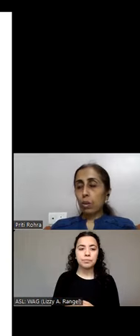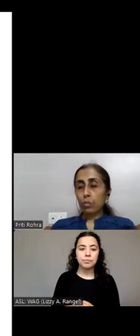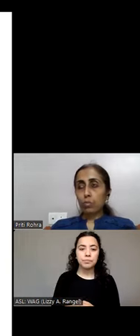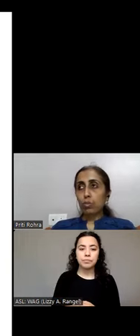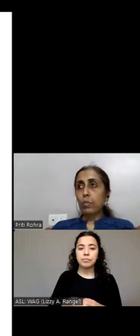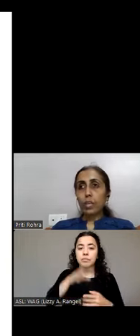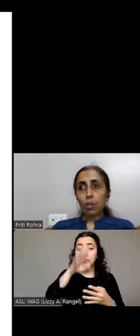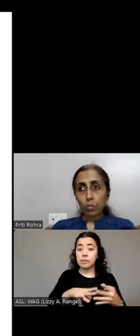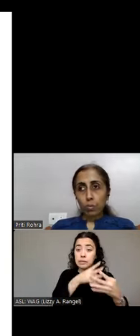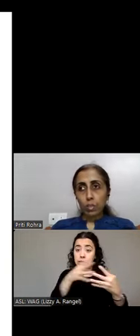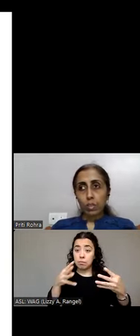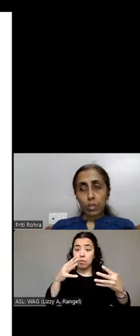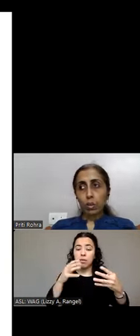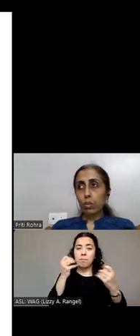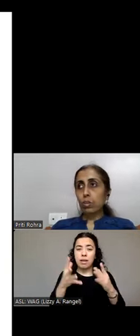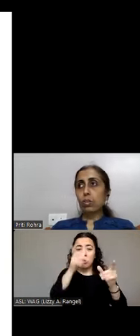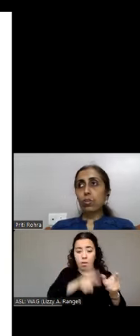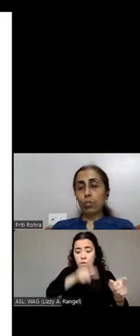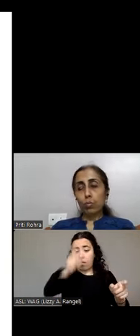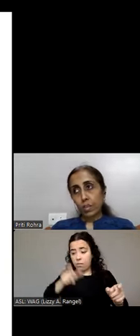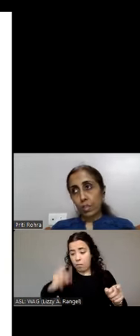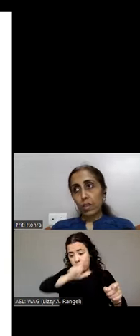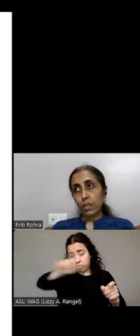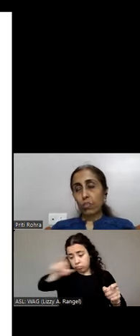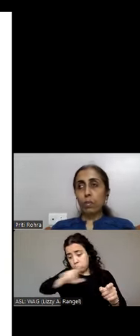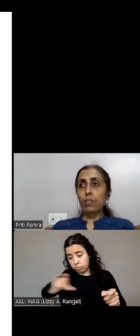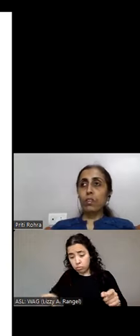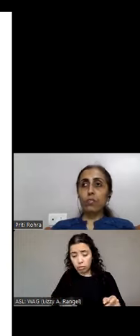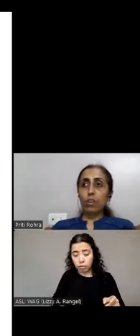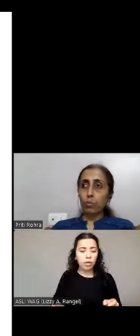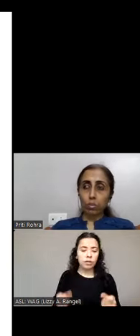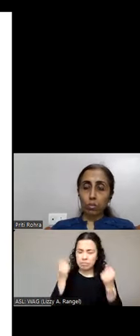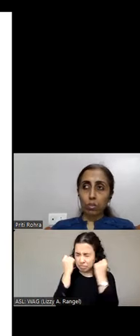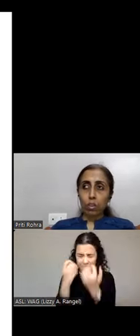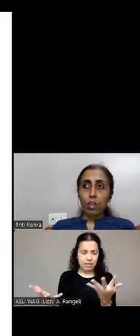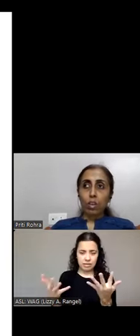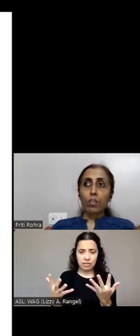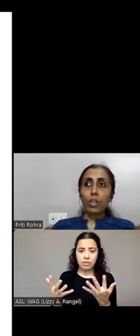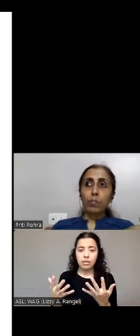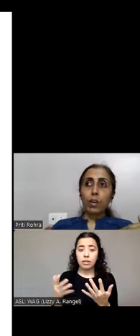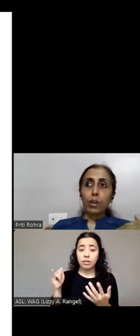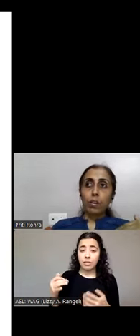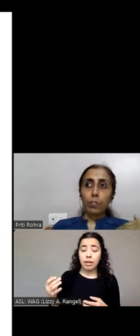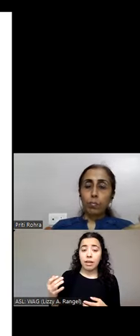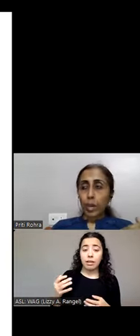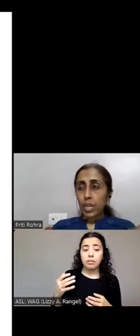columns, too many columns, a horizontal scroll bar is there for the benefit of all users. In many